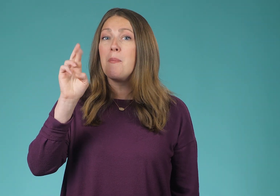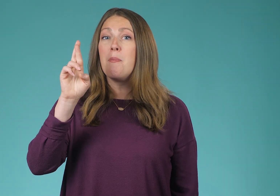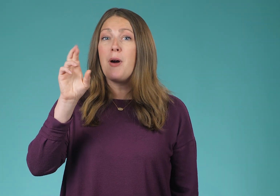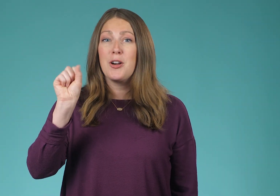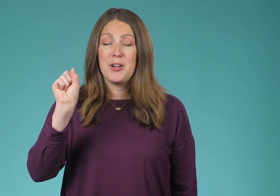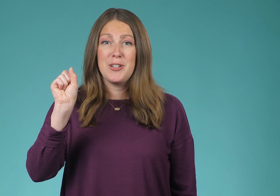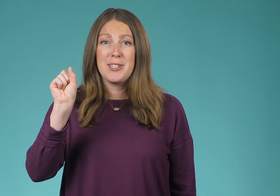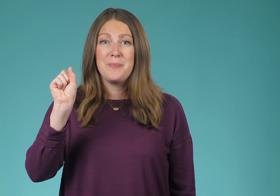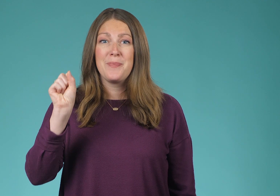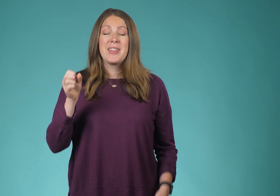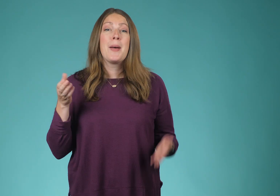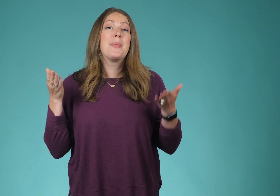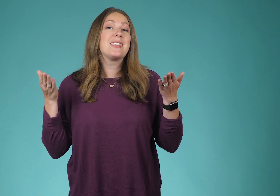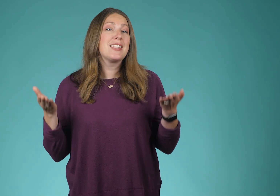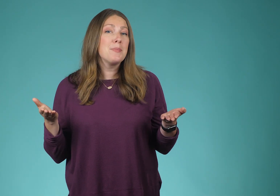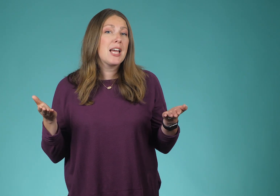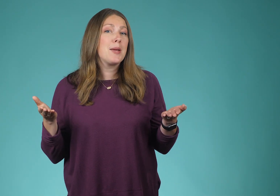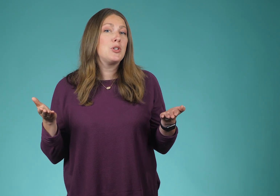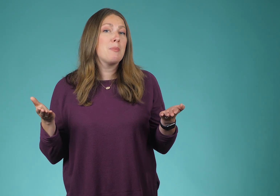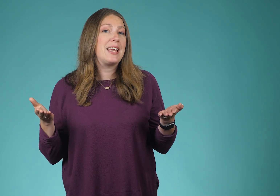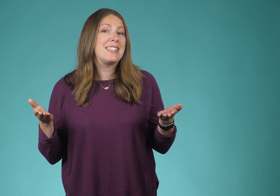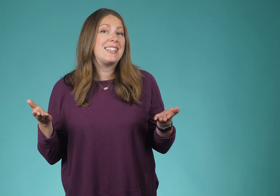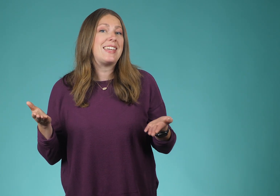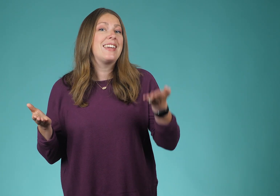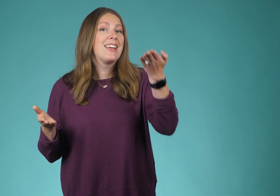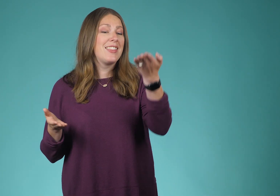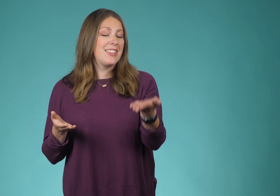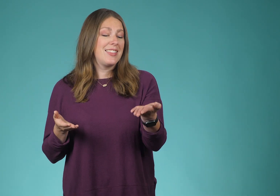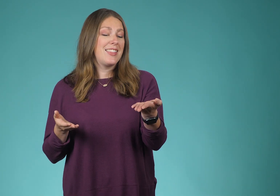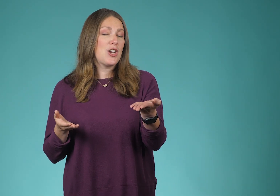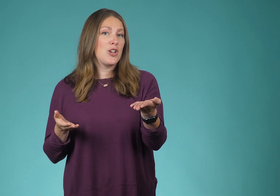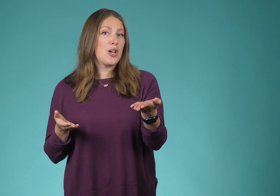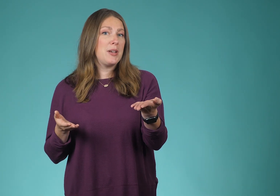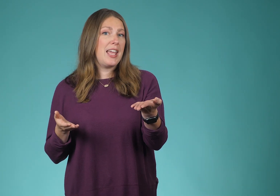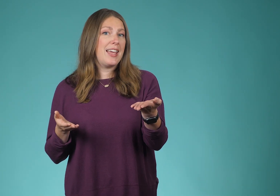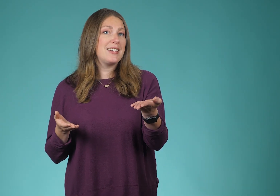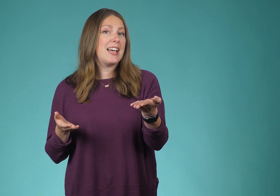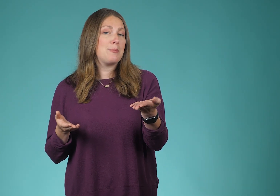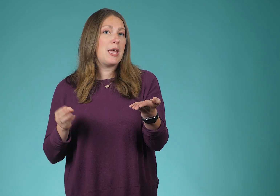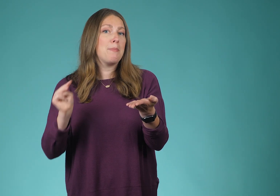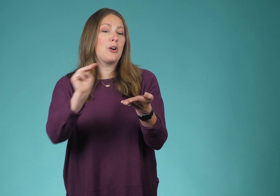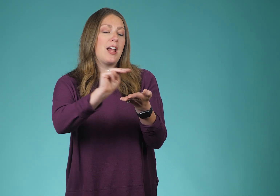markers. But sometimes you might see the non-dominant hand as paper